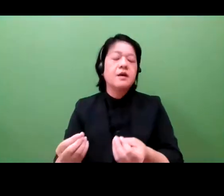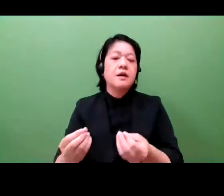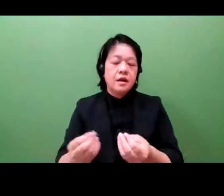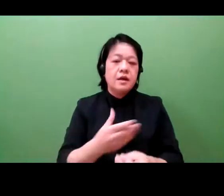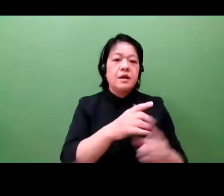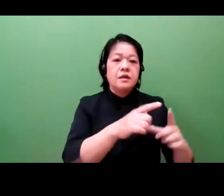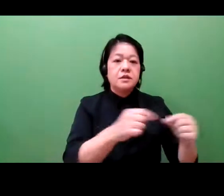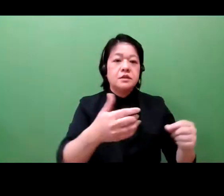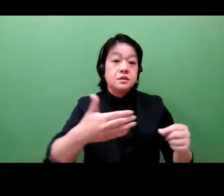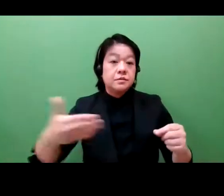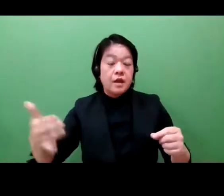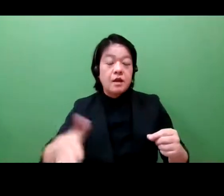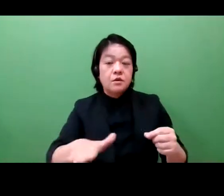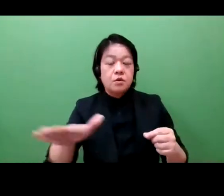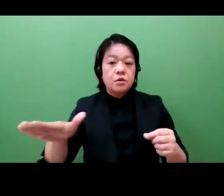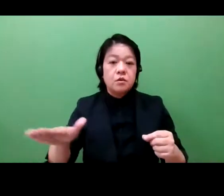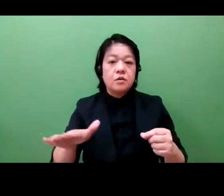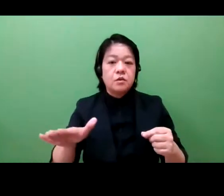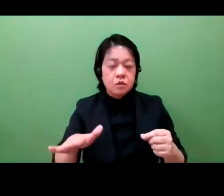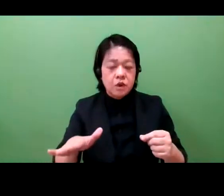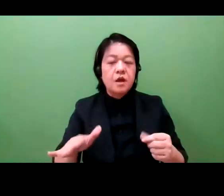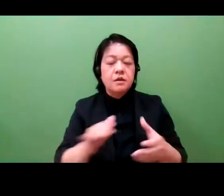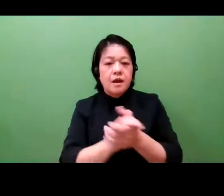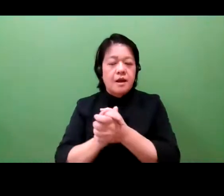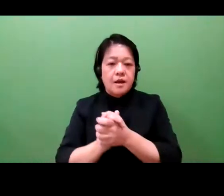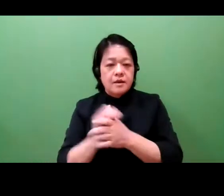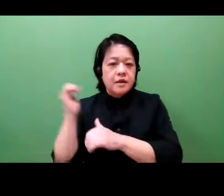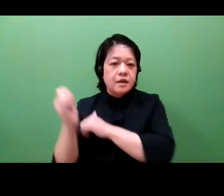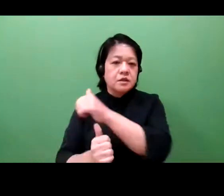medical technologies. And there's room for growth.